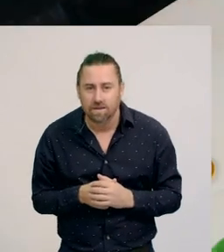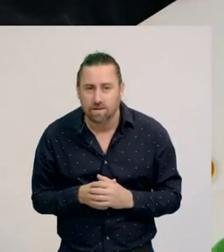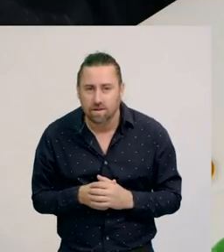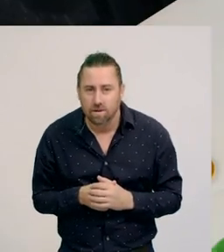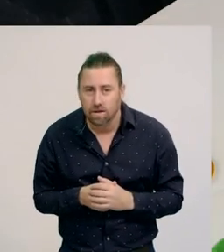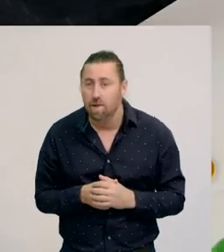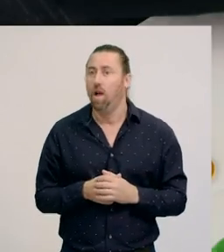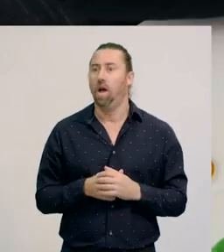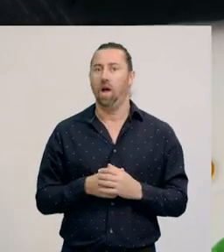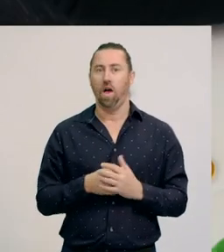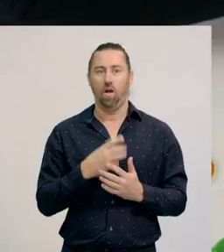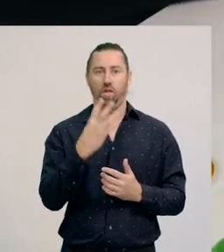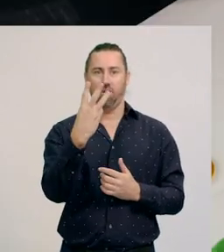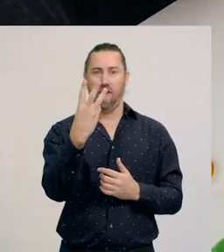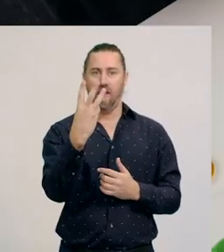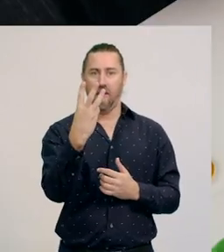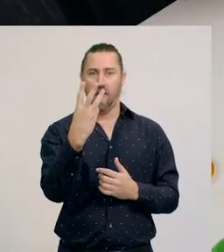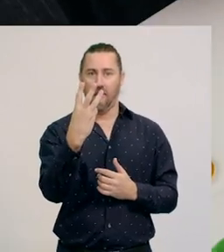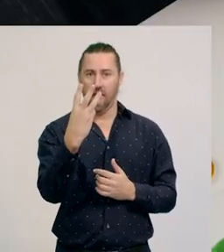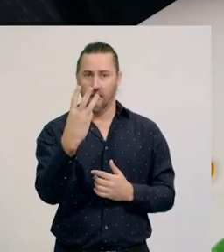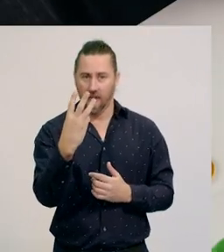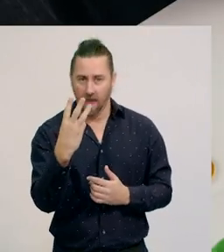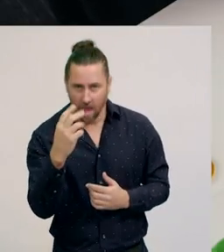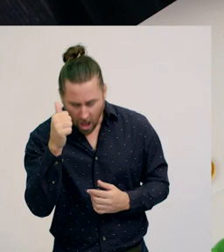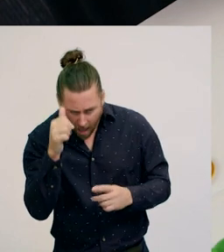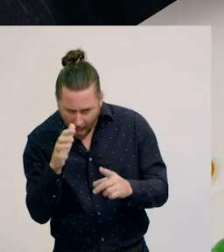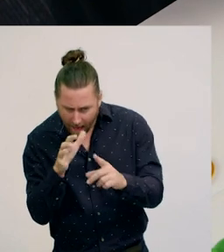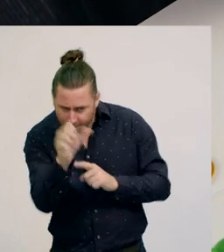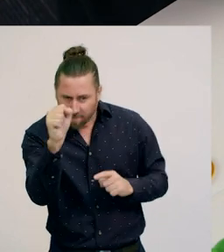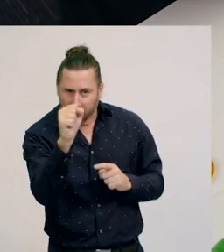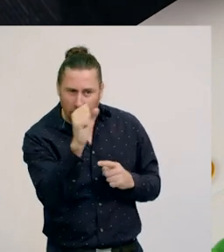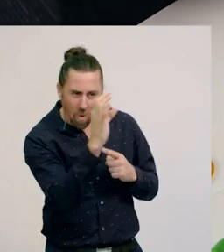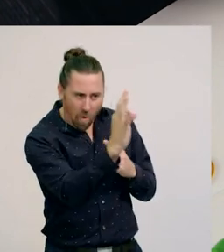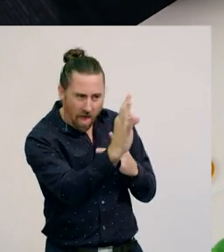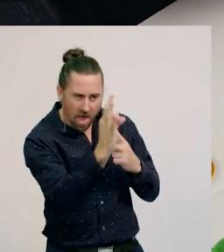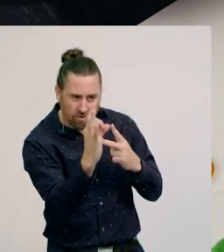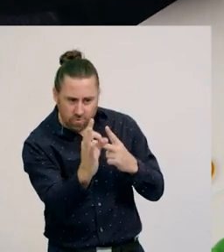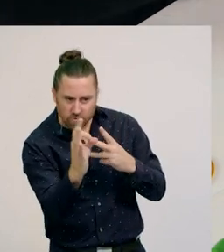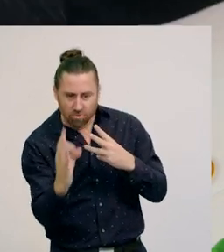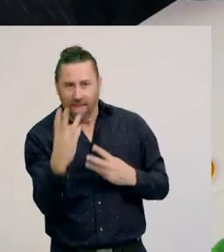Three! I can see straightaway that there are three dots without needing to count.